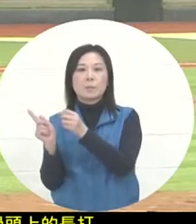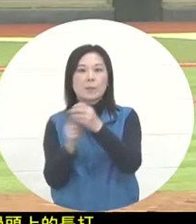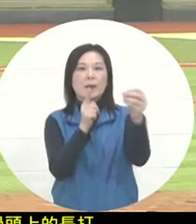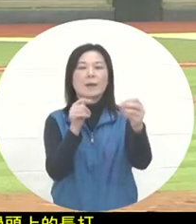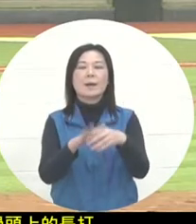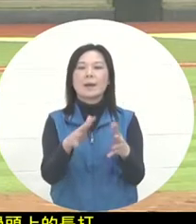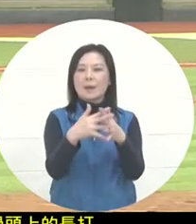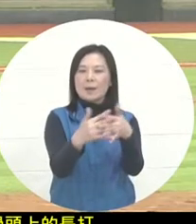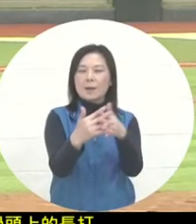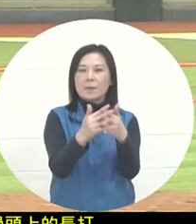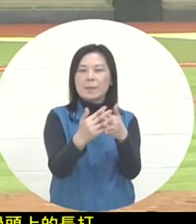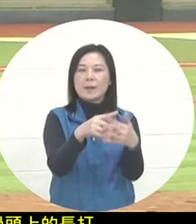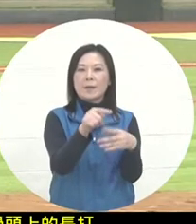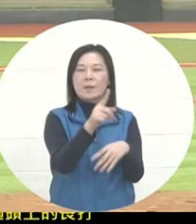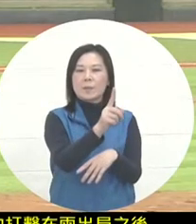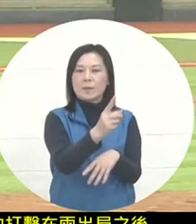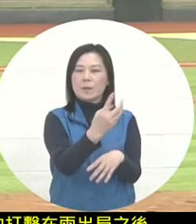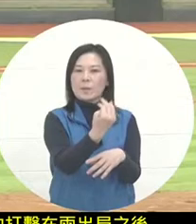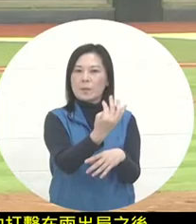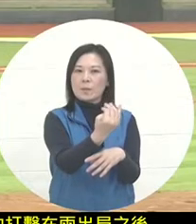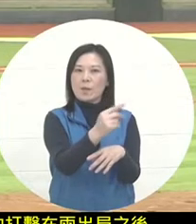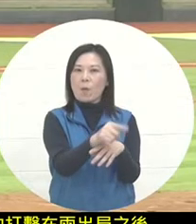and an attack opportunity by a German friend.